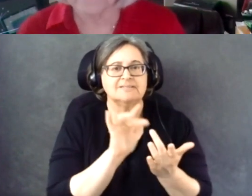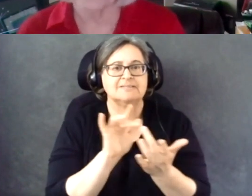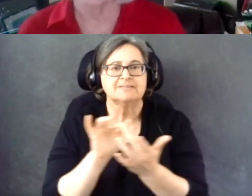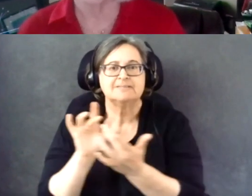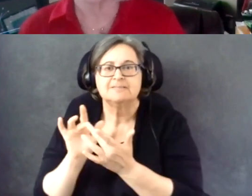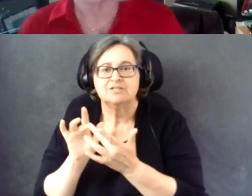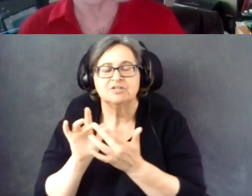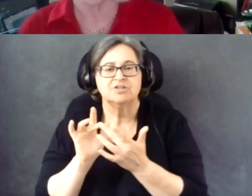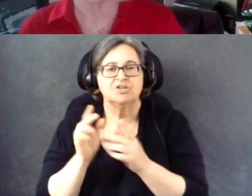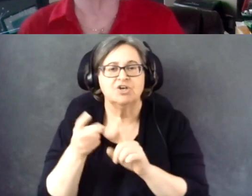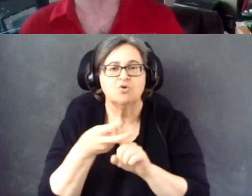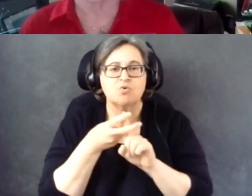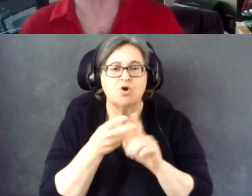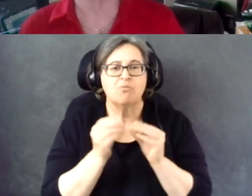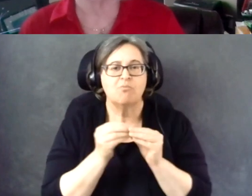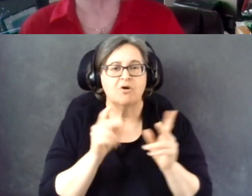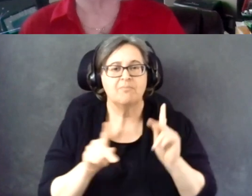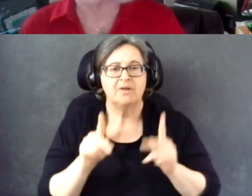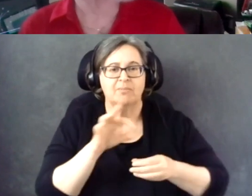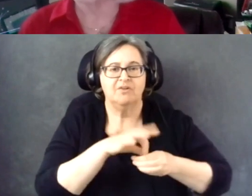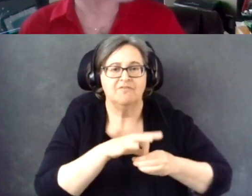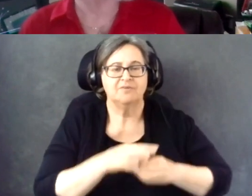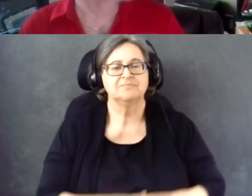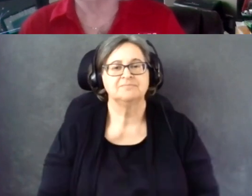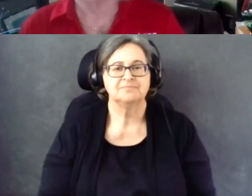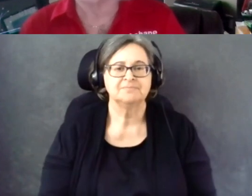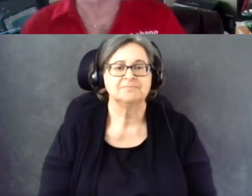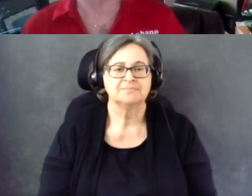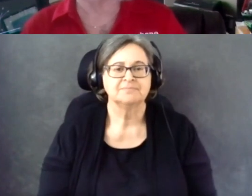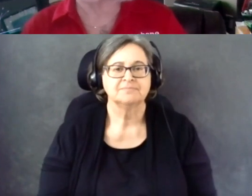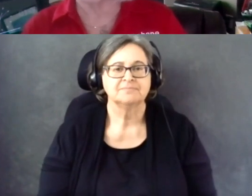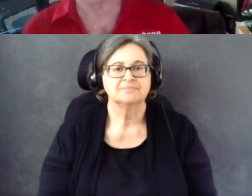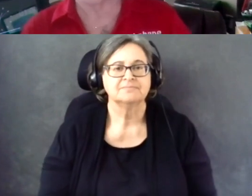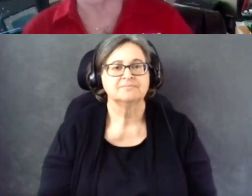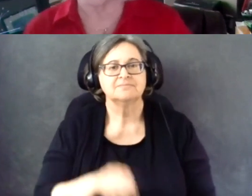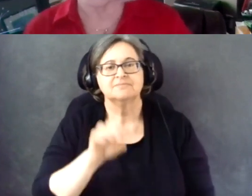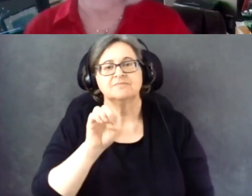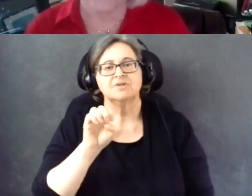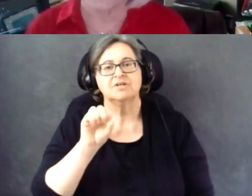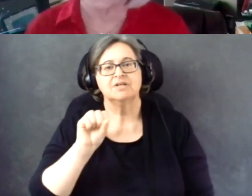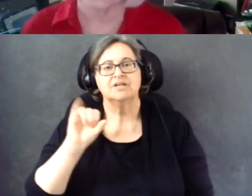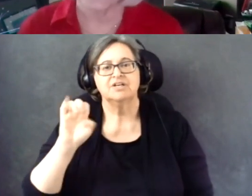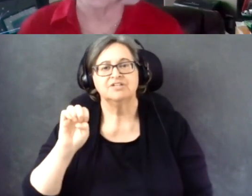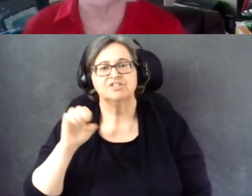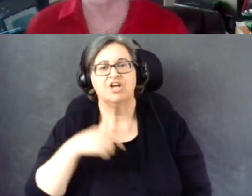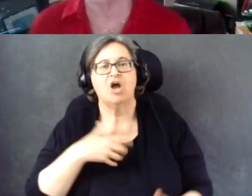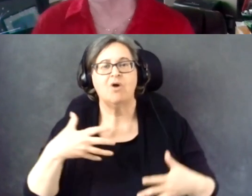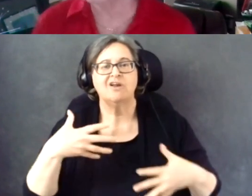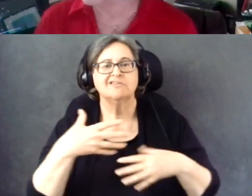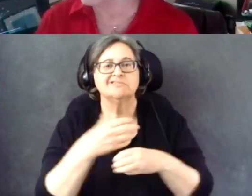Yeah, I just like to make a summary statement here.